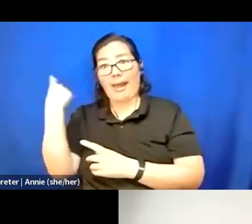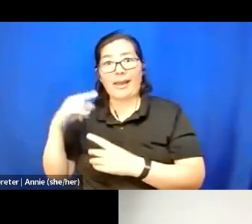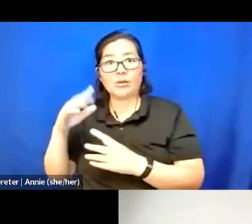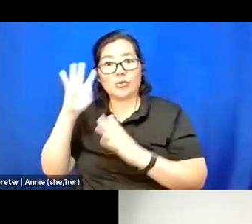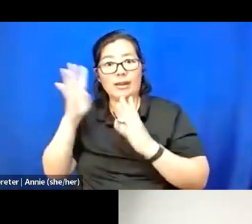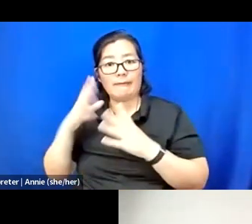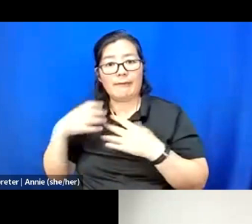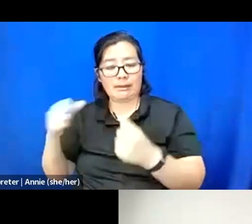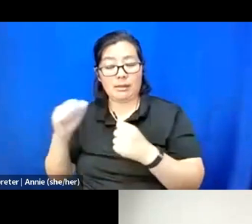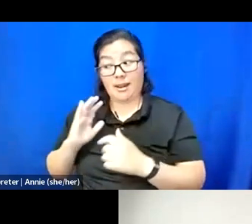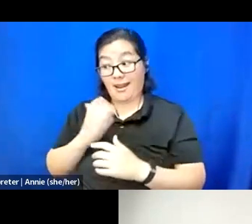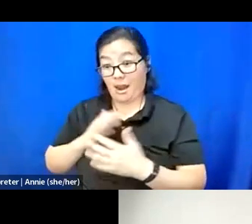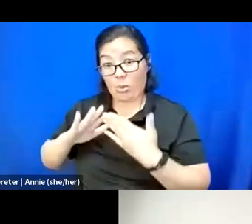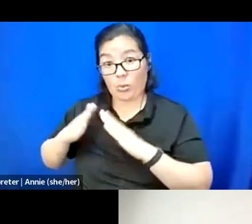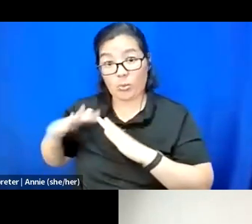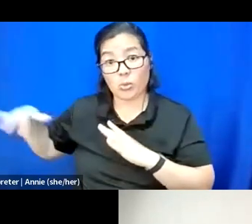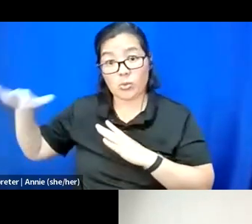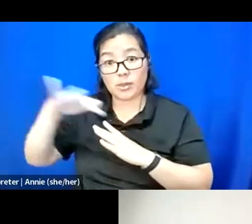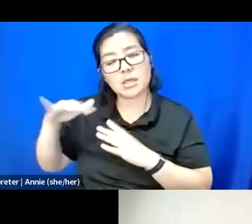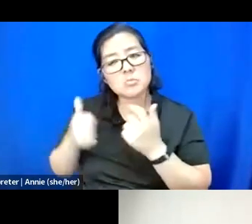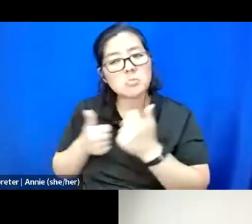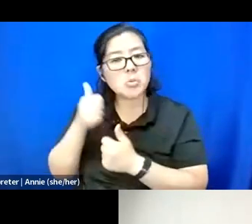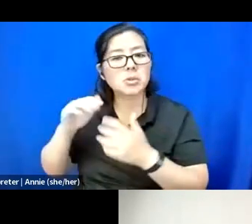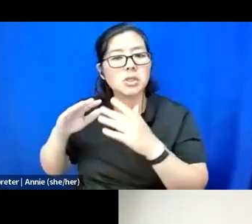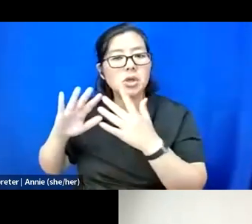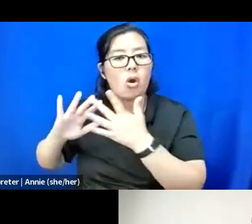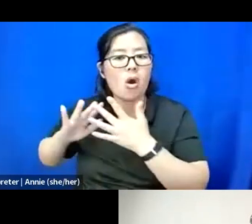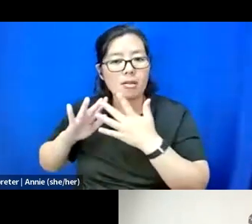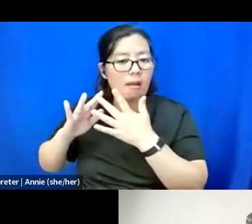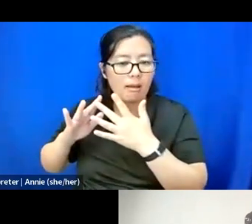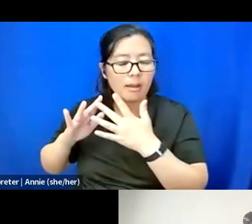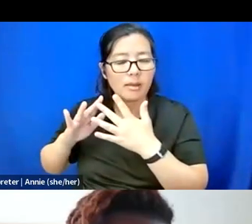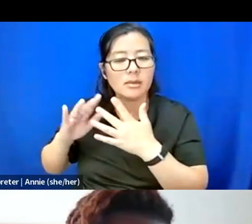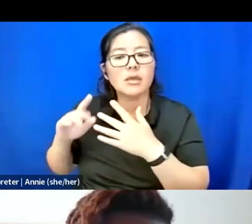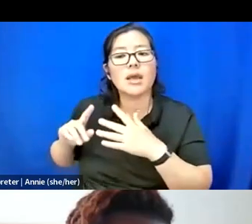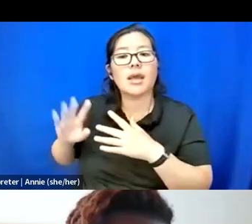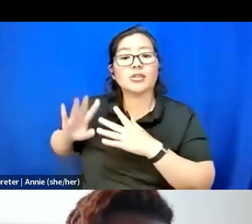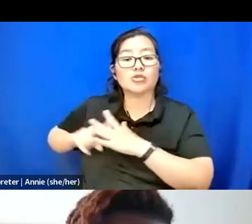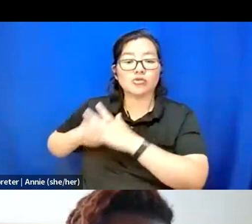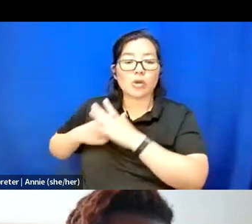our community is largely online, originating from people who had met in person